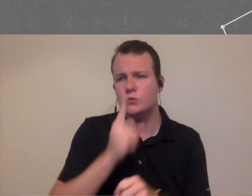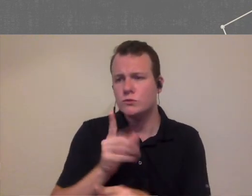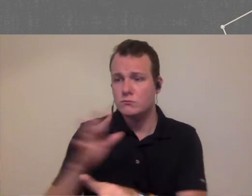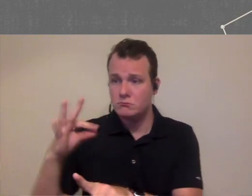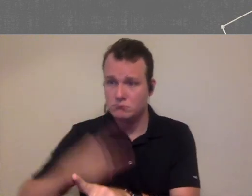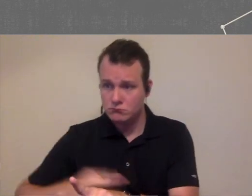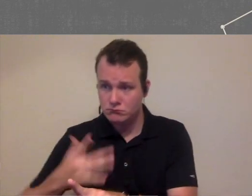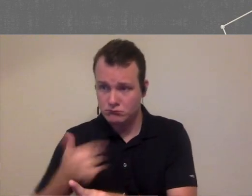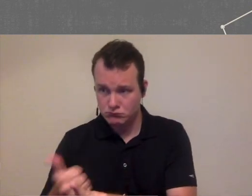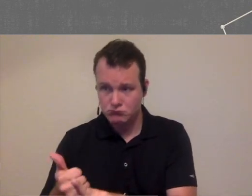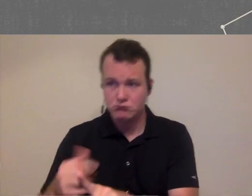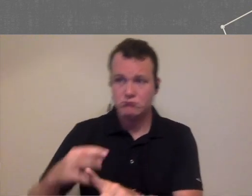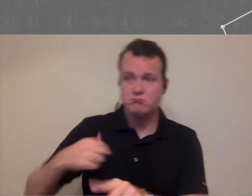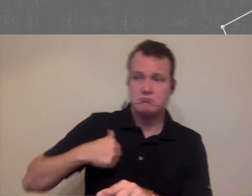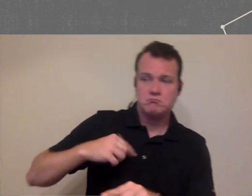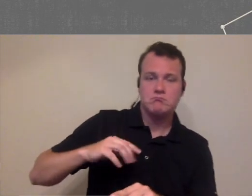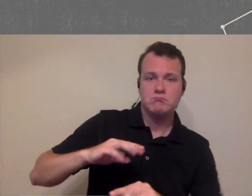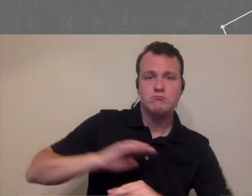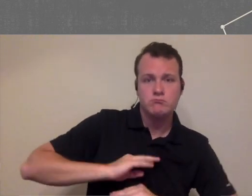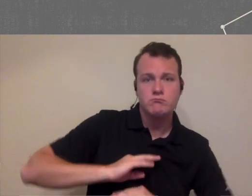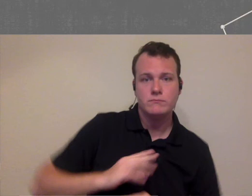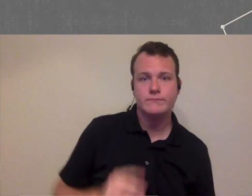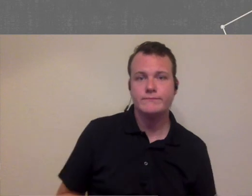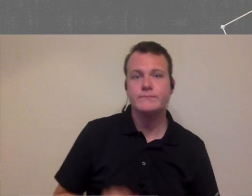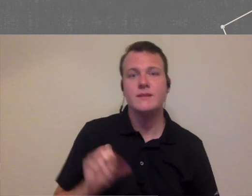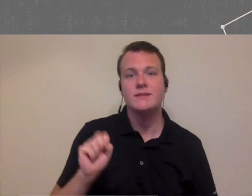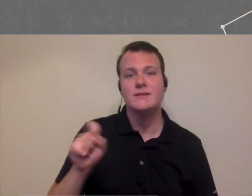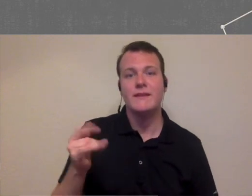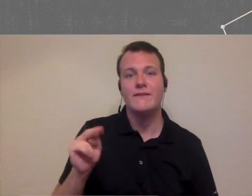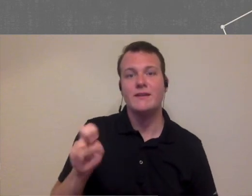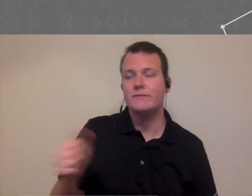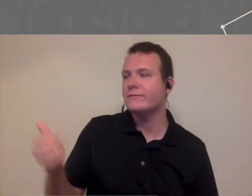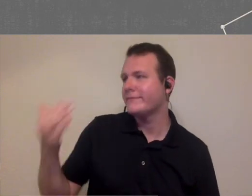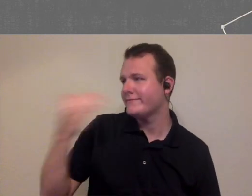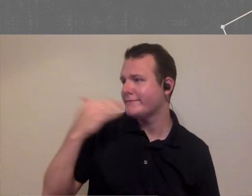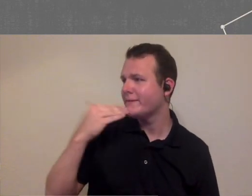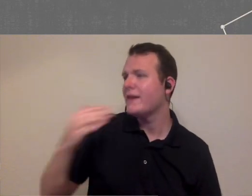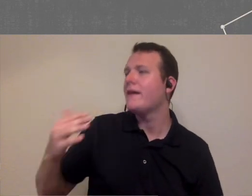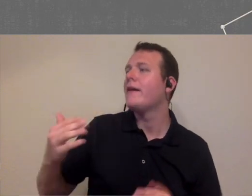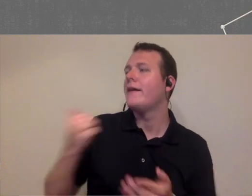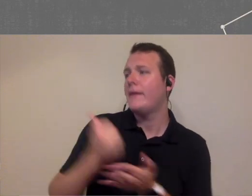sure that it's working for both parties thank you that's really really helpful